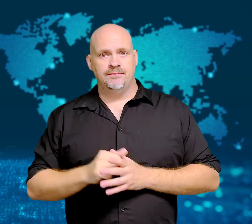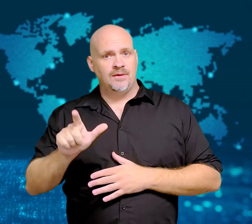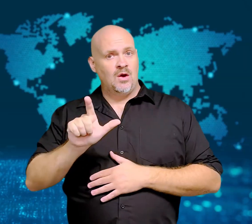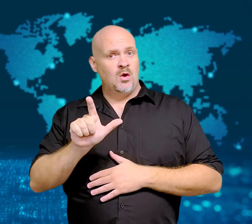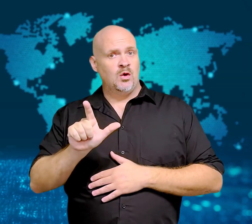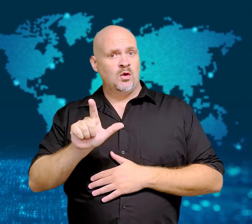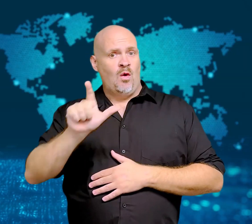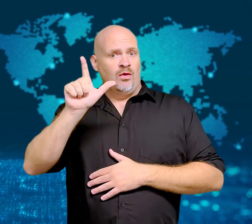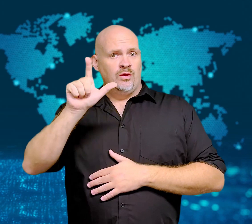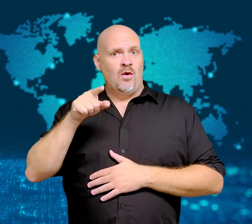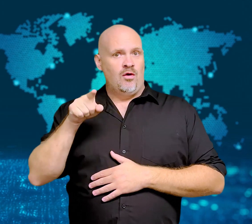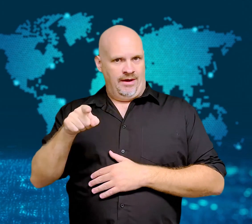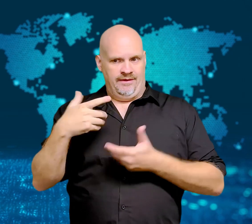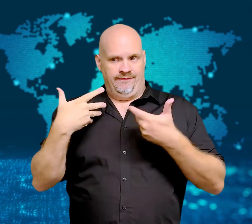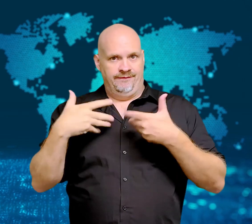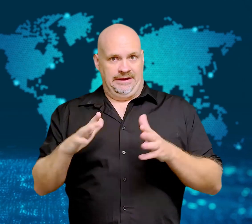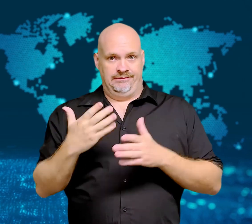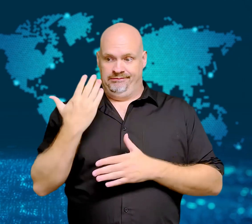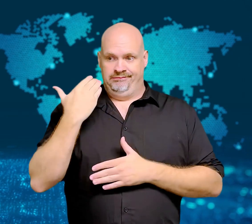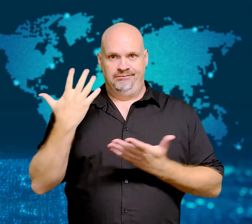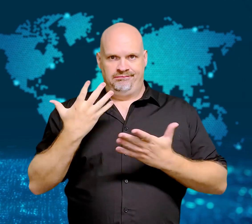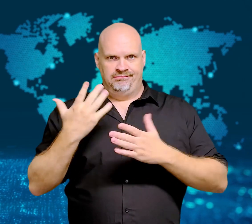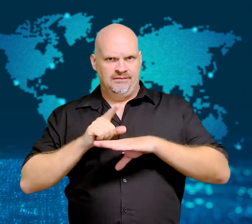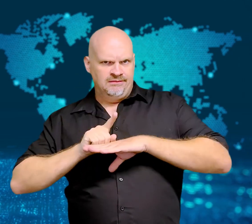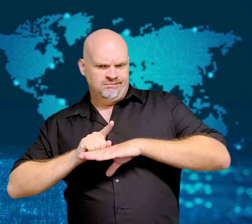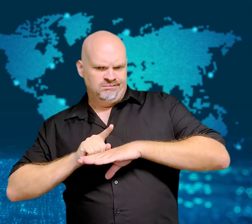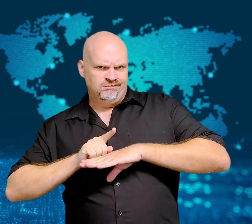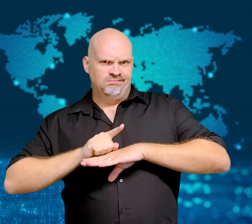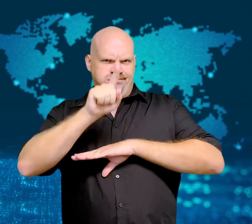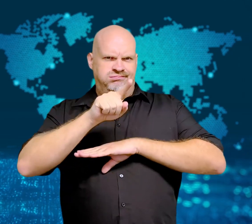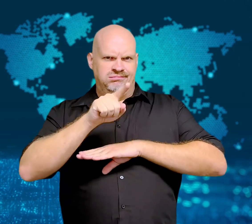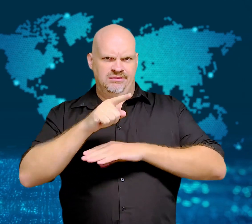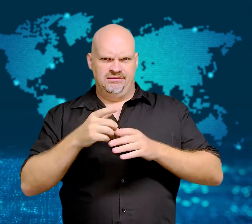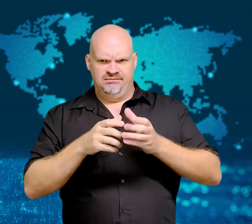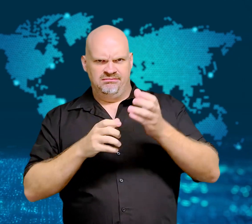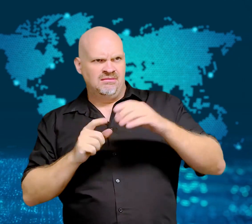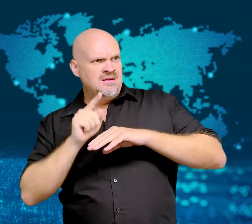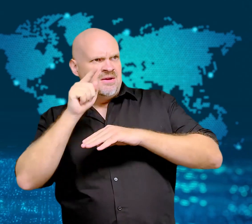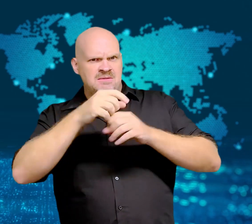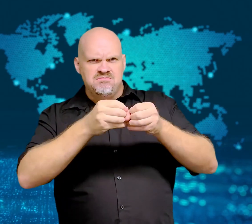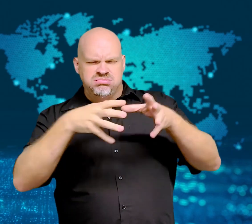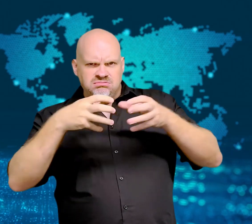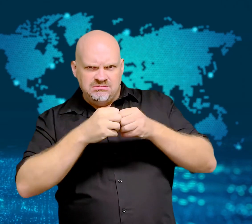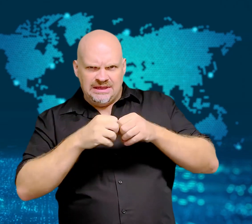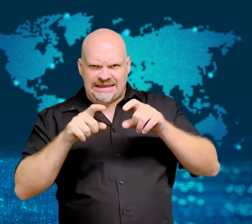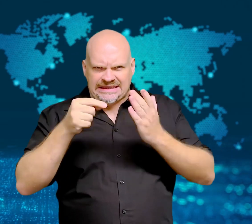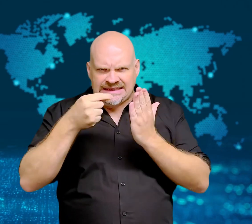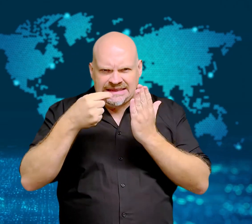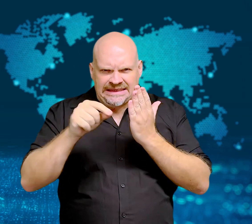[GAVIN]: North Korea fired a ballistic missile test toward the East Sea